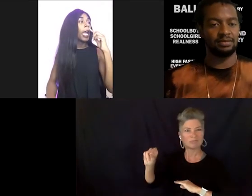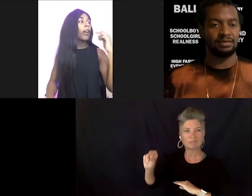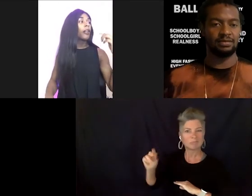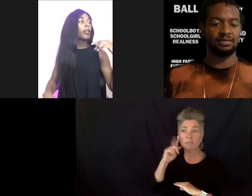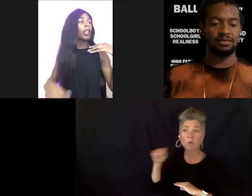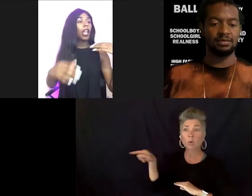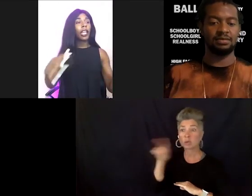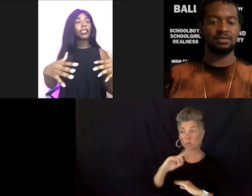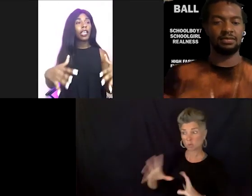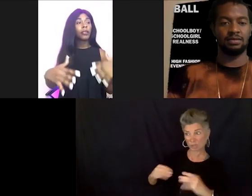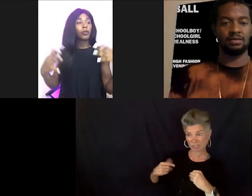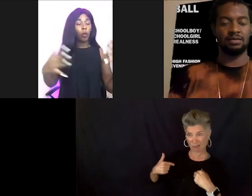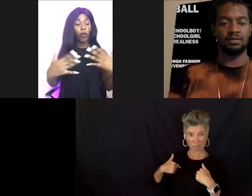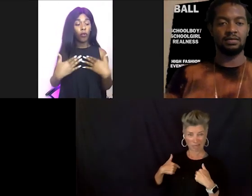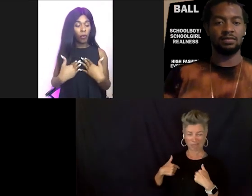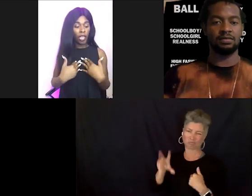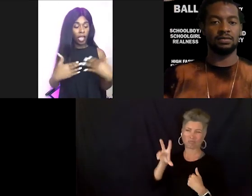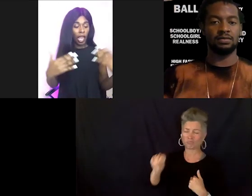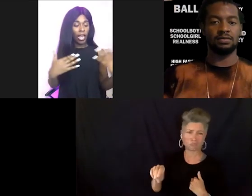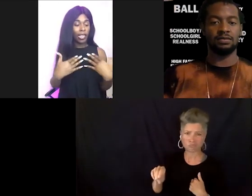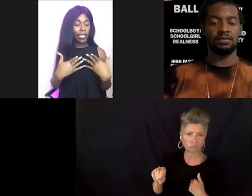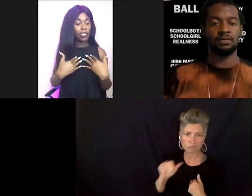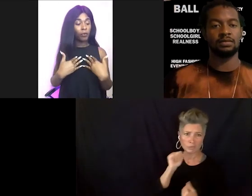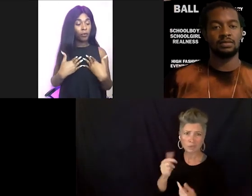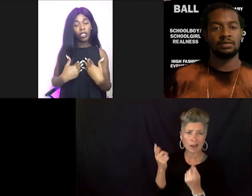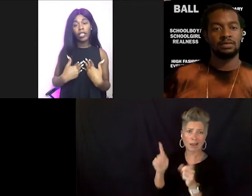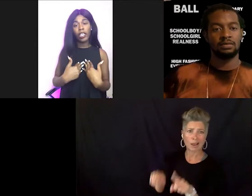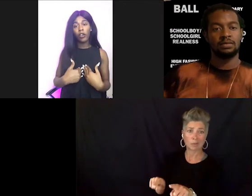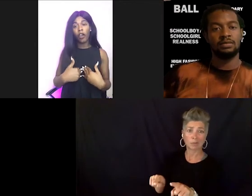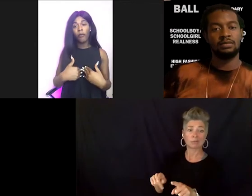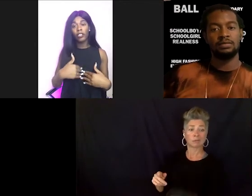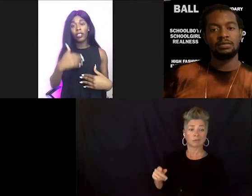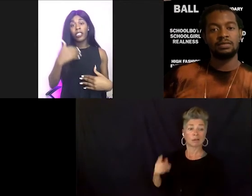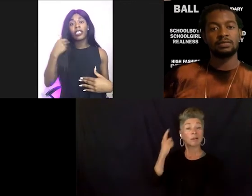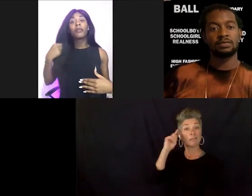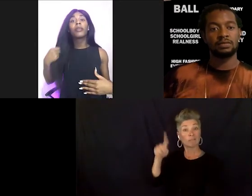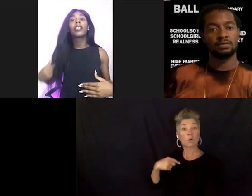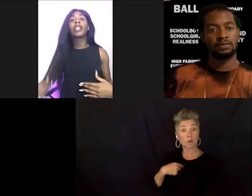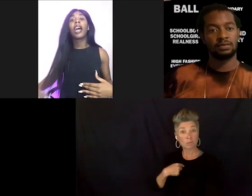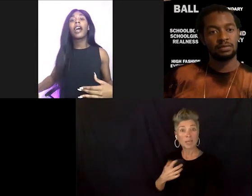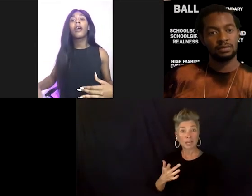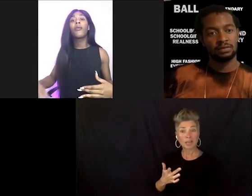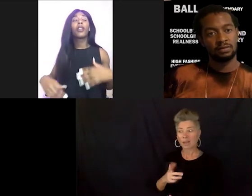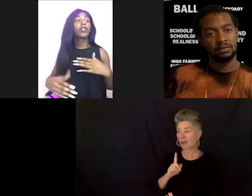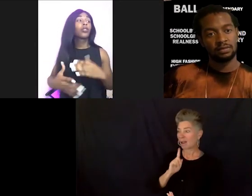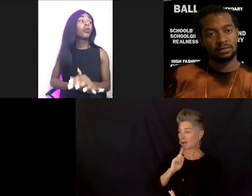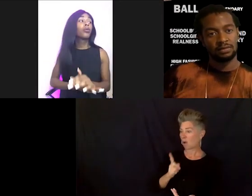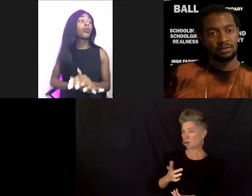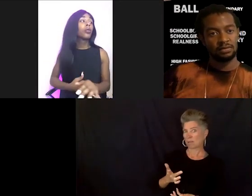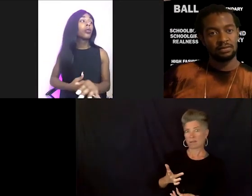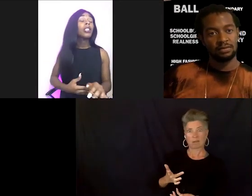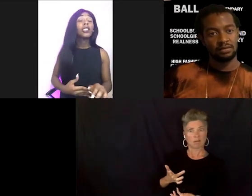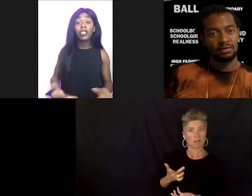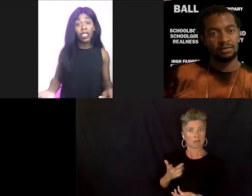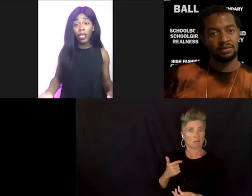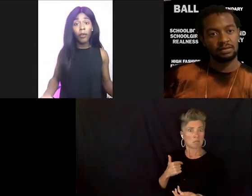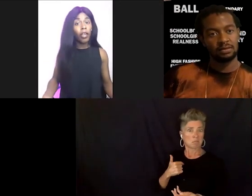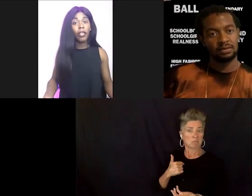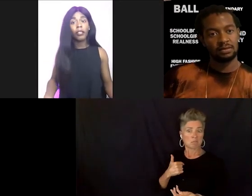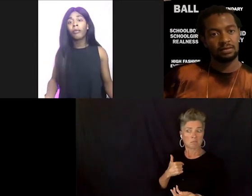A lot of times, well for me I really held off my transition because I wanted to succeed at work.